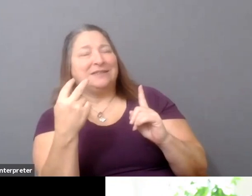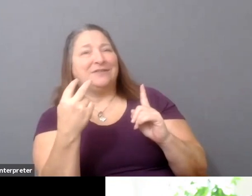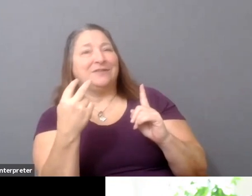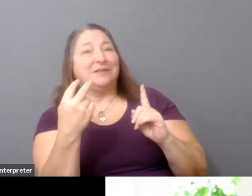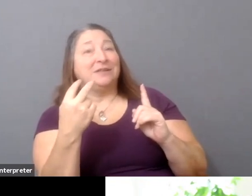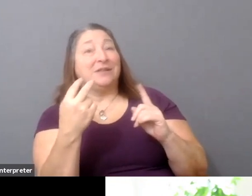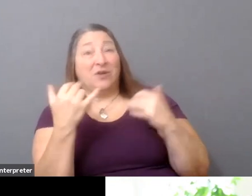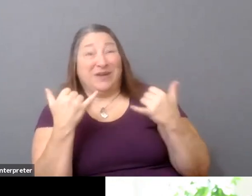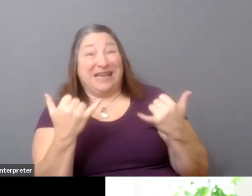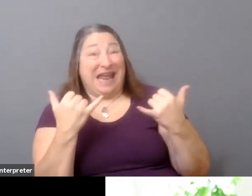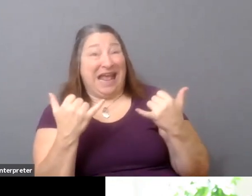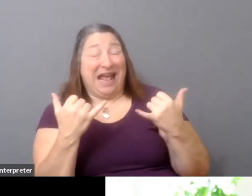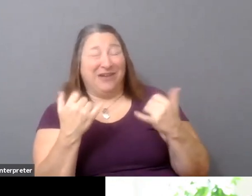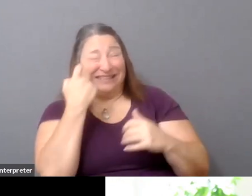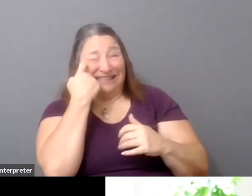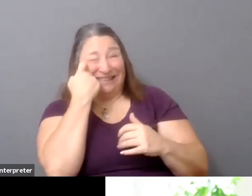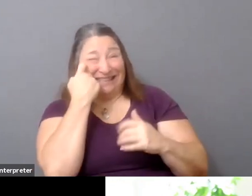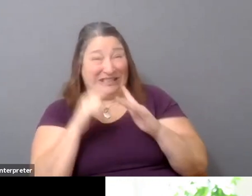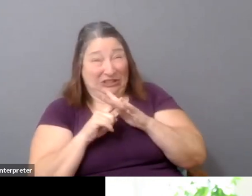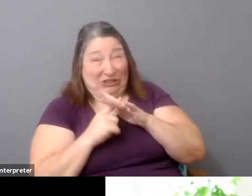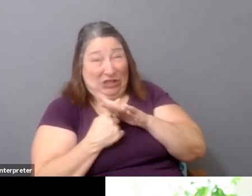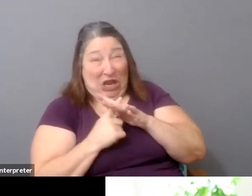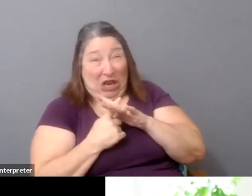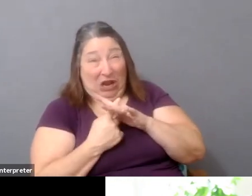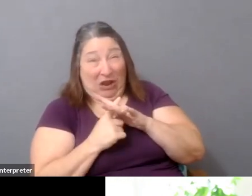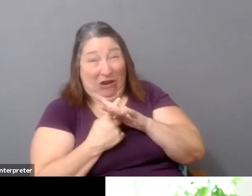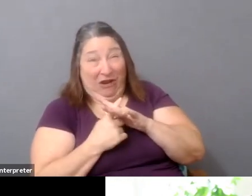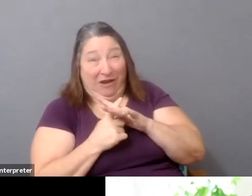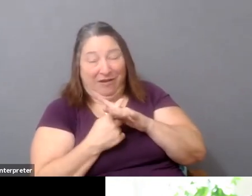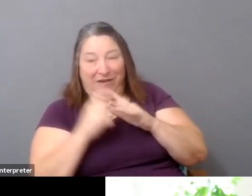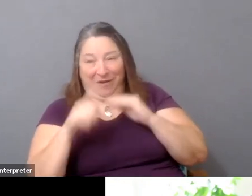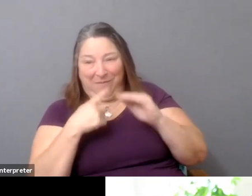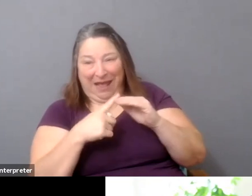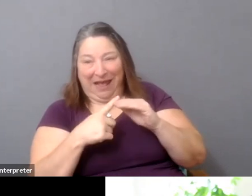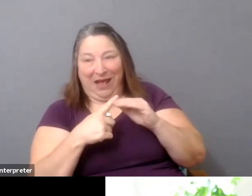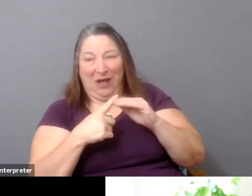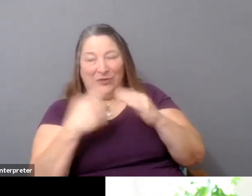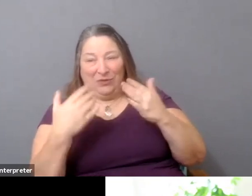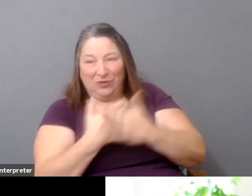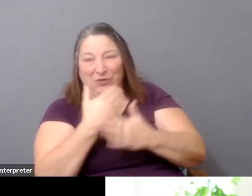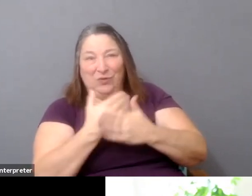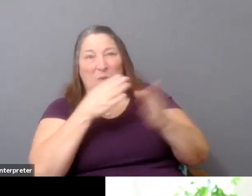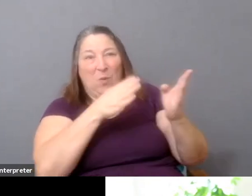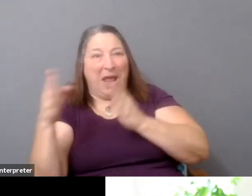to talking about distribution, about this whole supply chain. And because distribution is just this amorphous word--